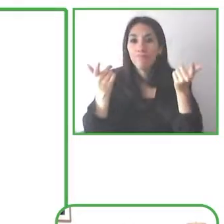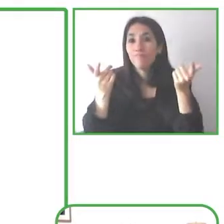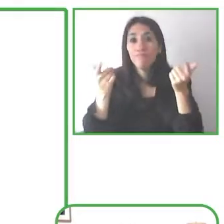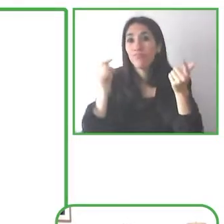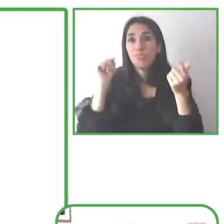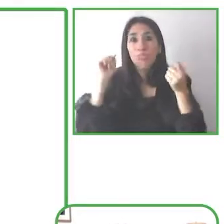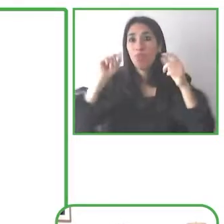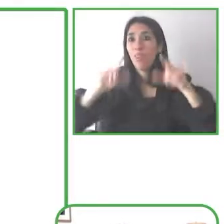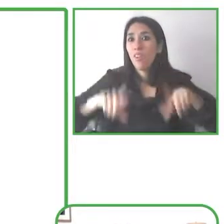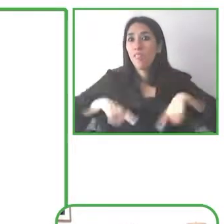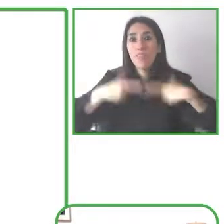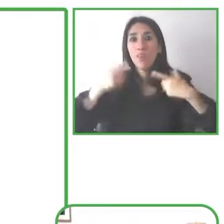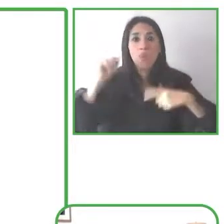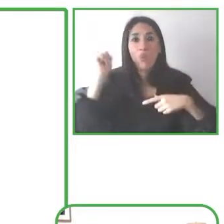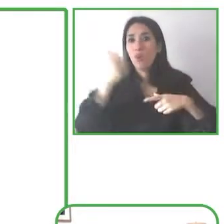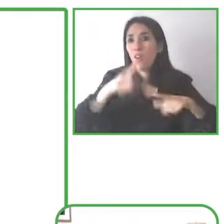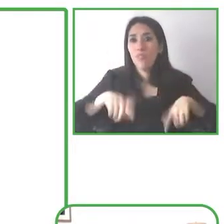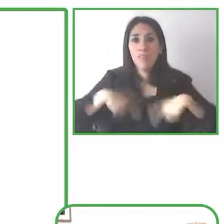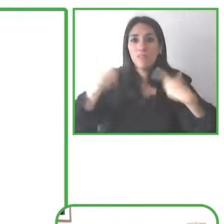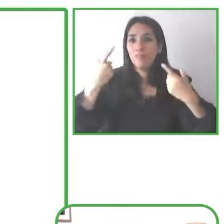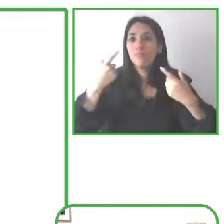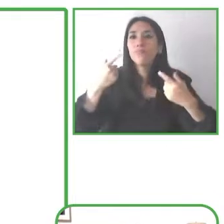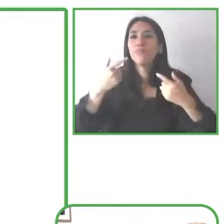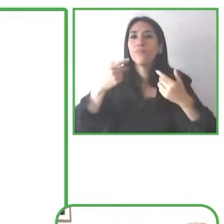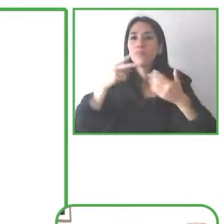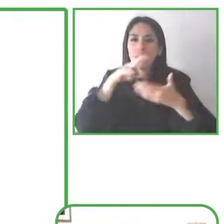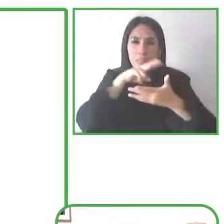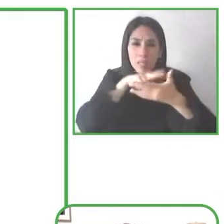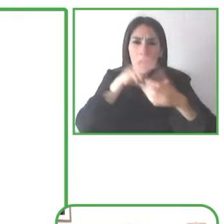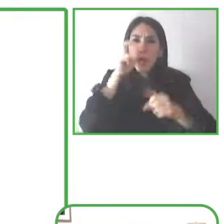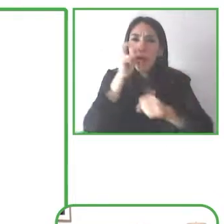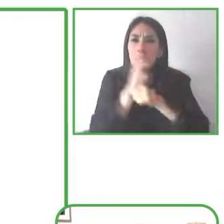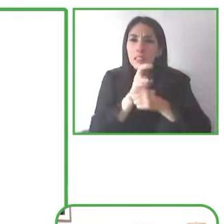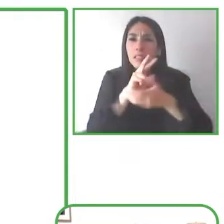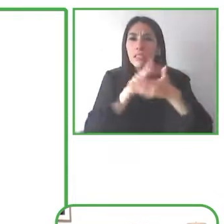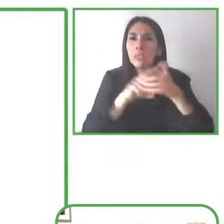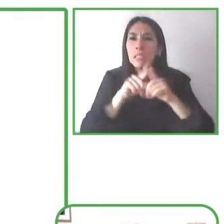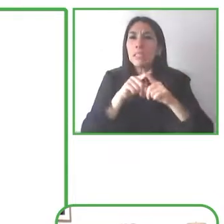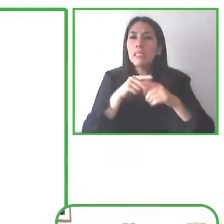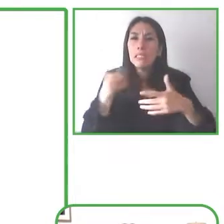period of transition with my family where my school wasn't really sure what to do to